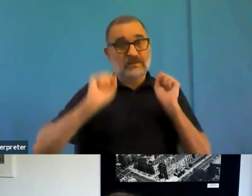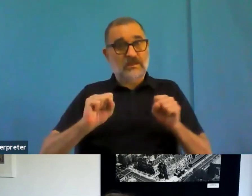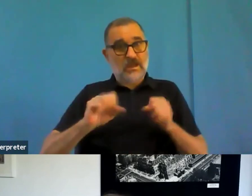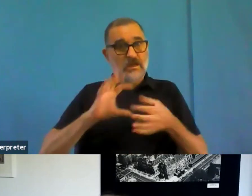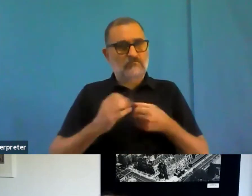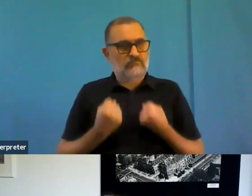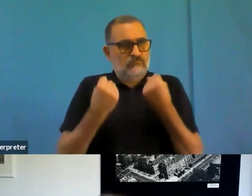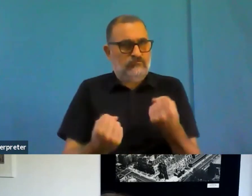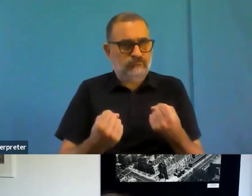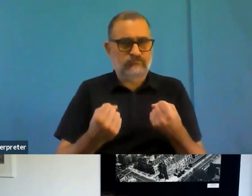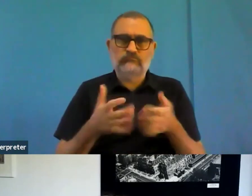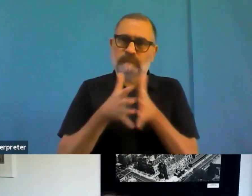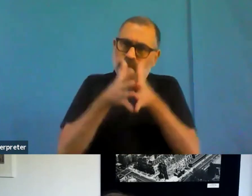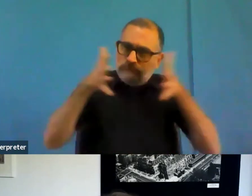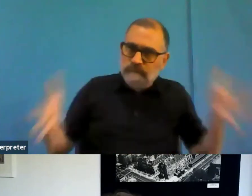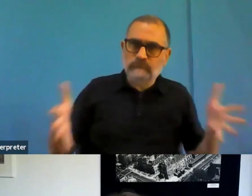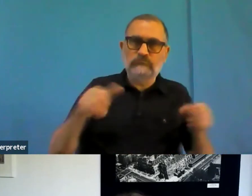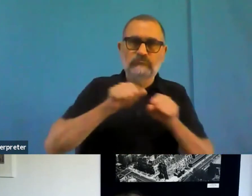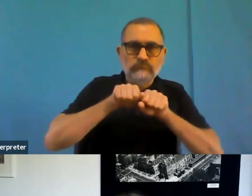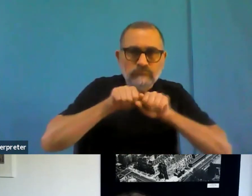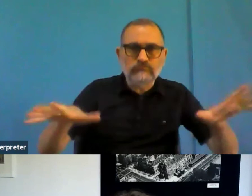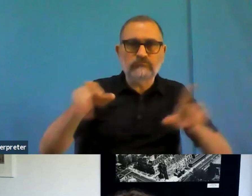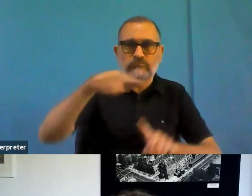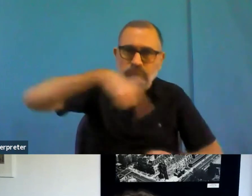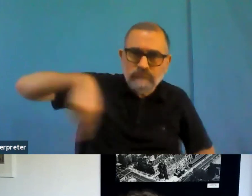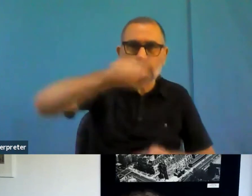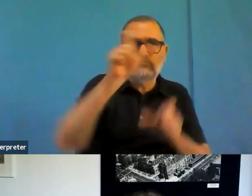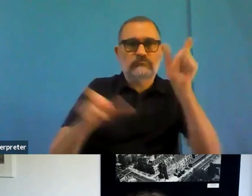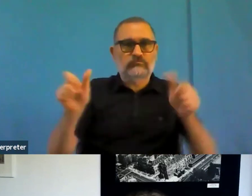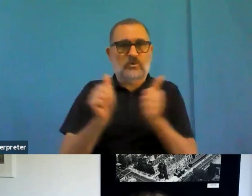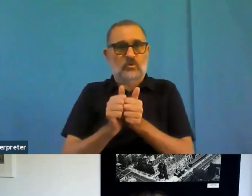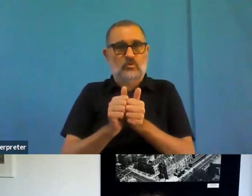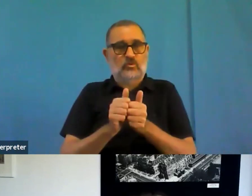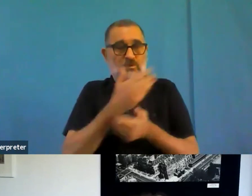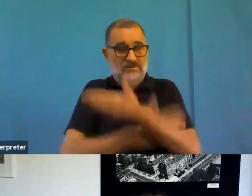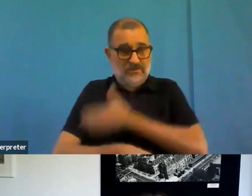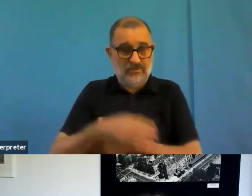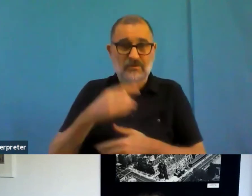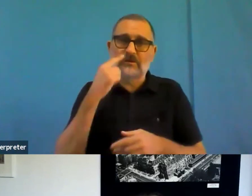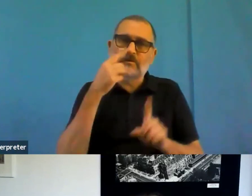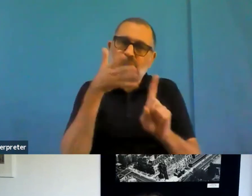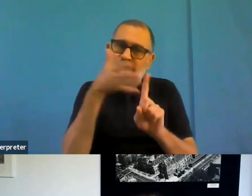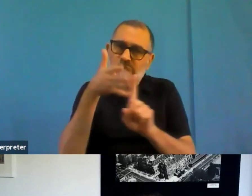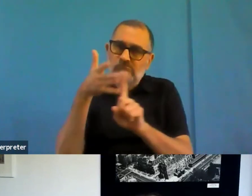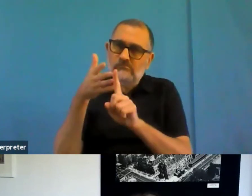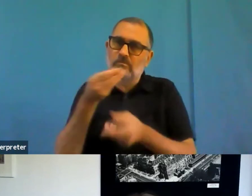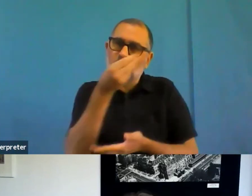know, decent jobs, these can be gateway jobs to more tech jobs. And that actually, we can have a really virtuous circle of higher employability for persons